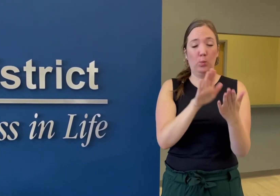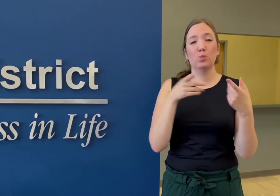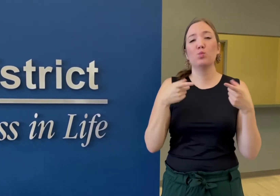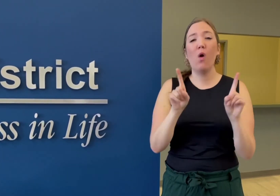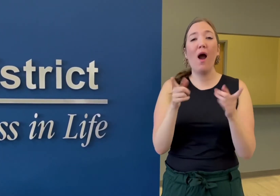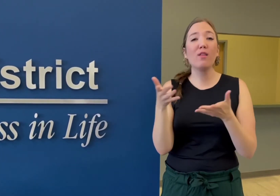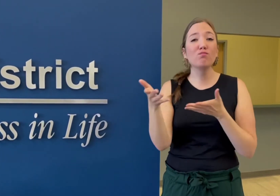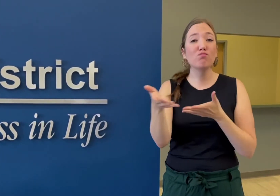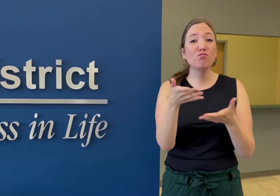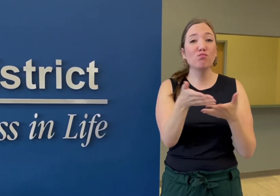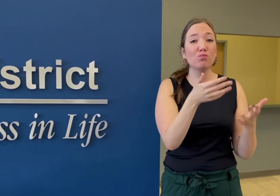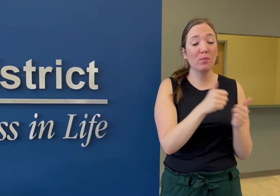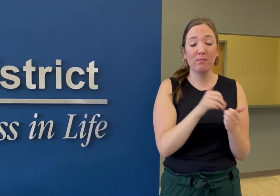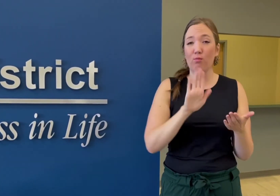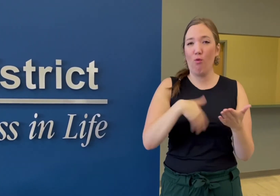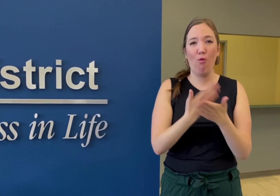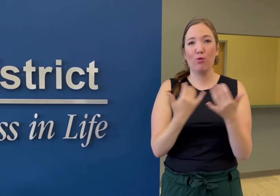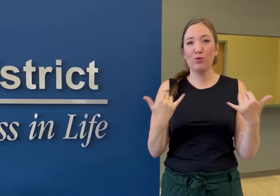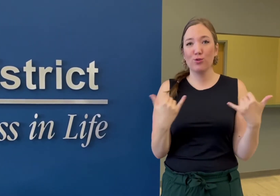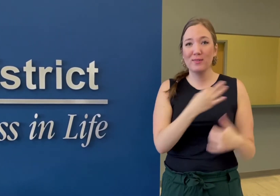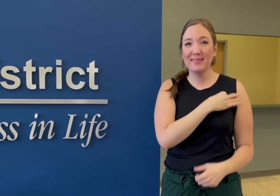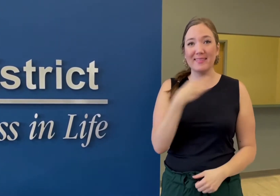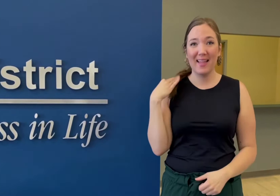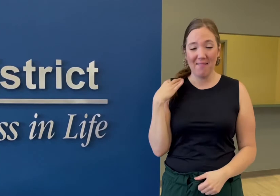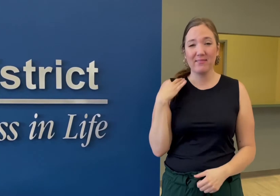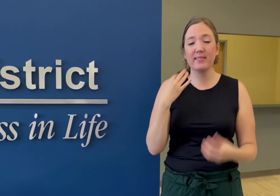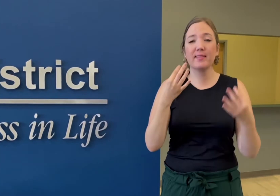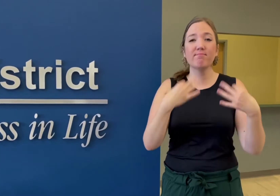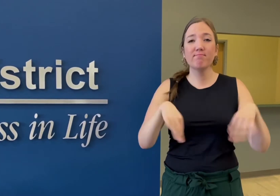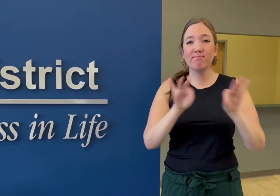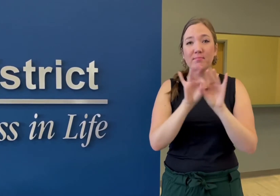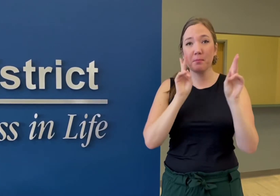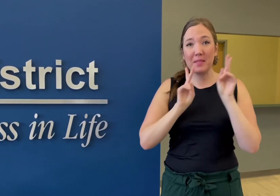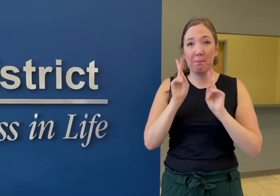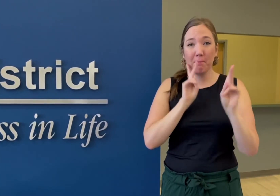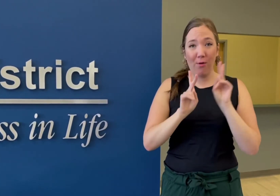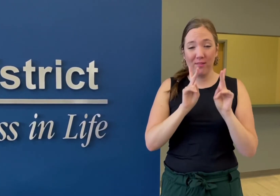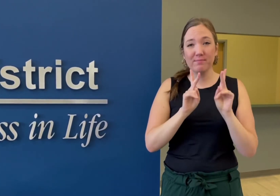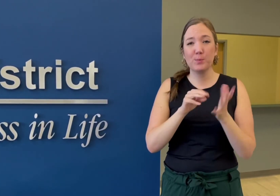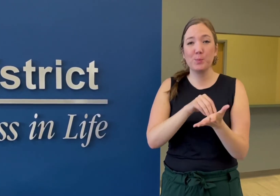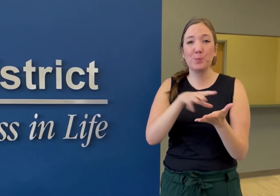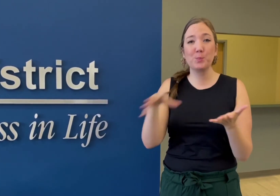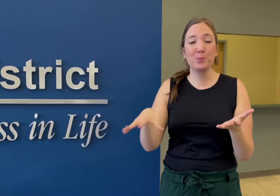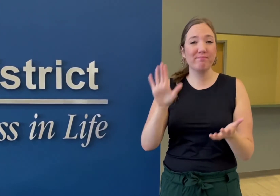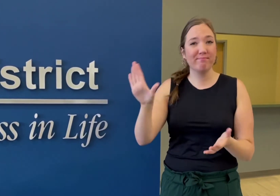while serving our existing staff, stakeholders, and students and their families,